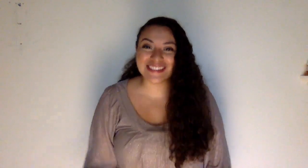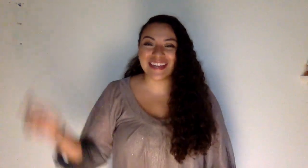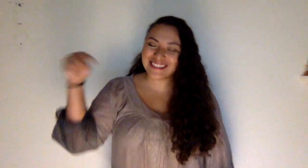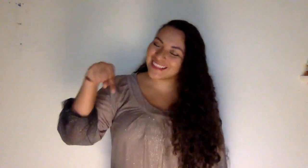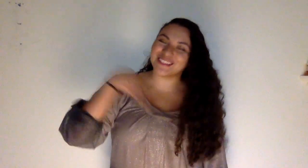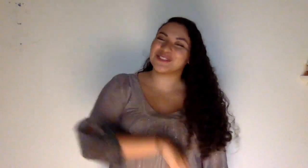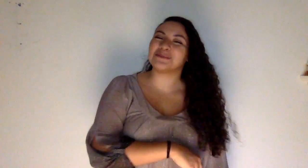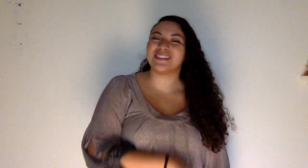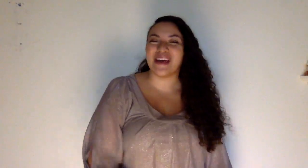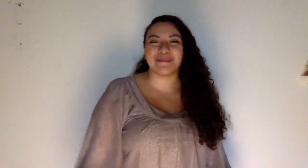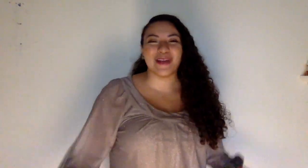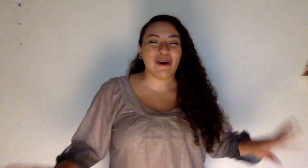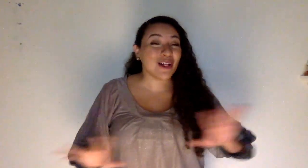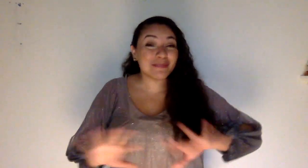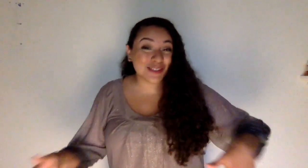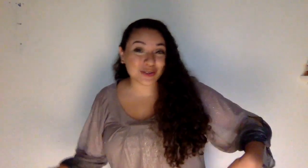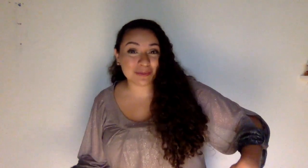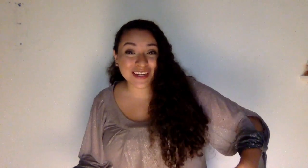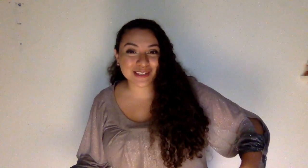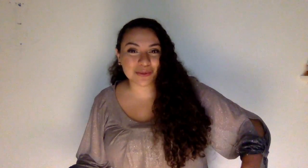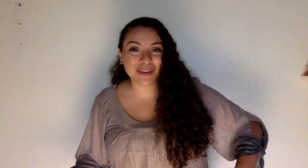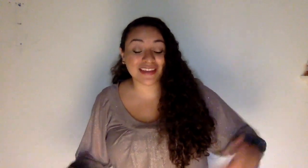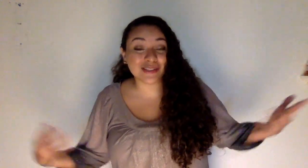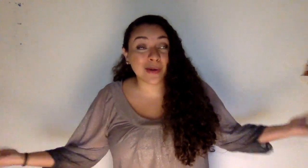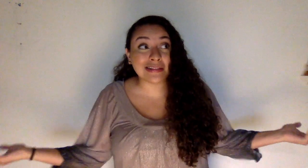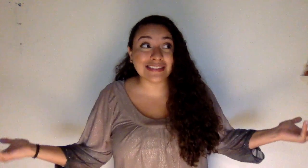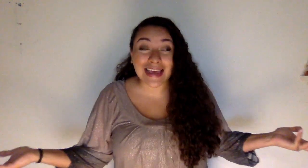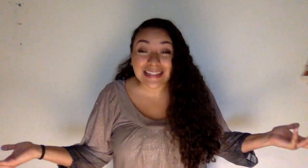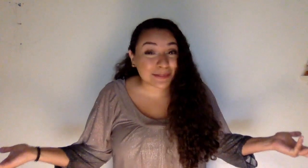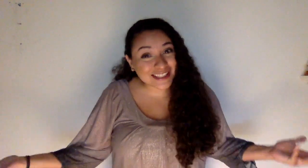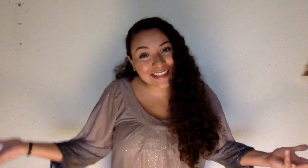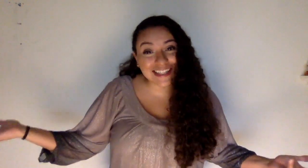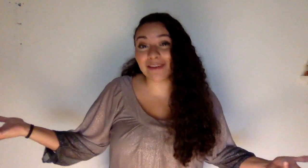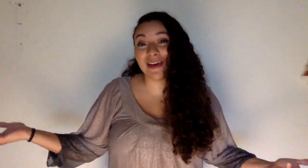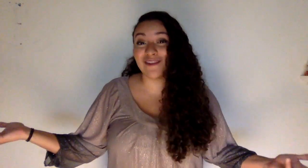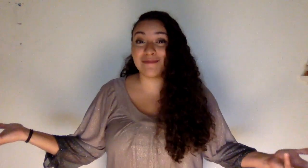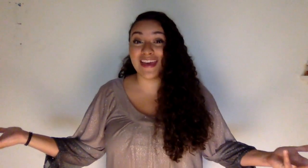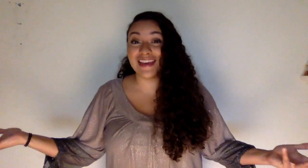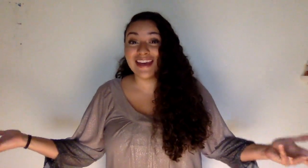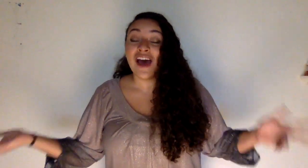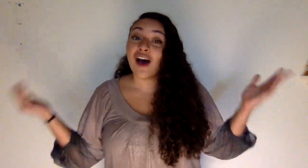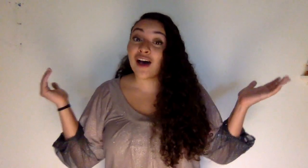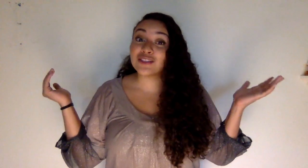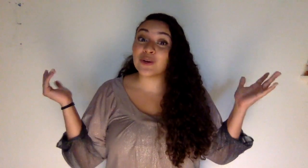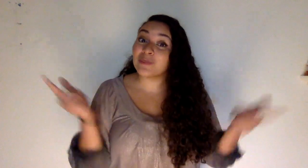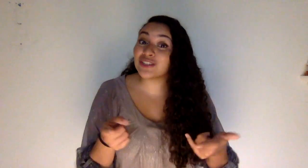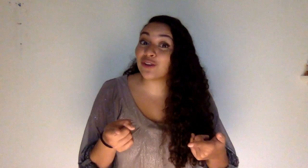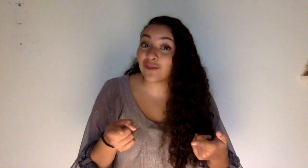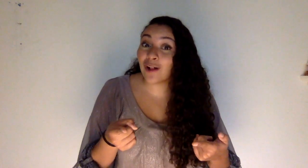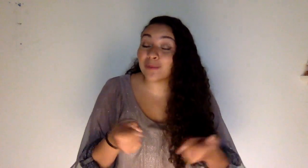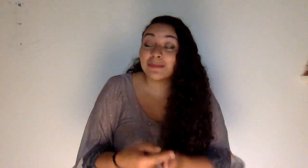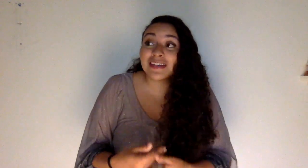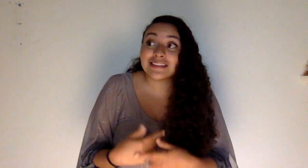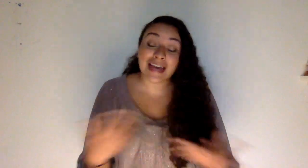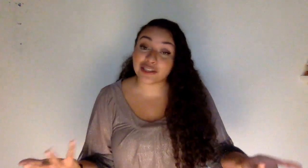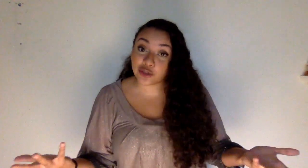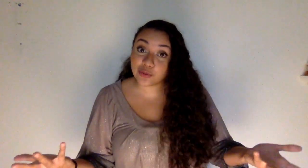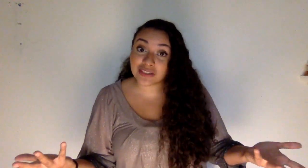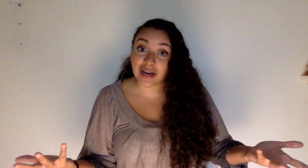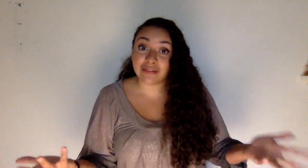Check the description down below. All of my social medias will be down there As well as any mistakes that I might have made Also, make sure to follow me because I do stuff